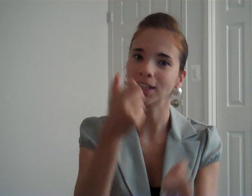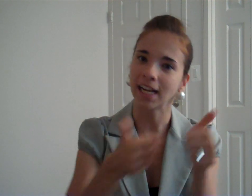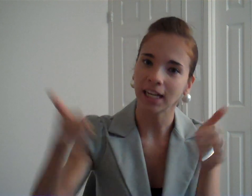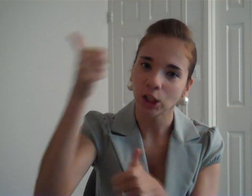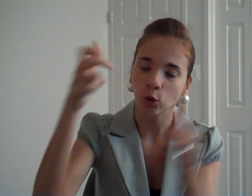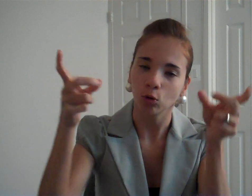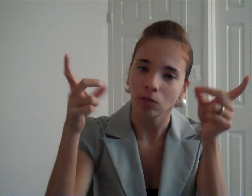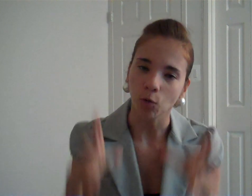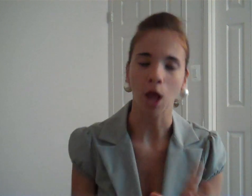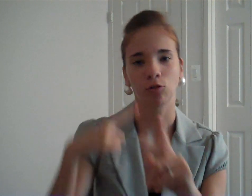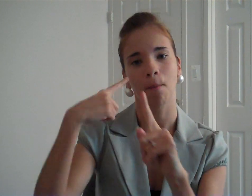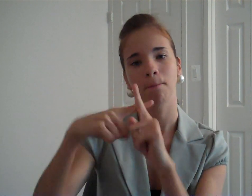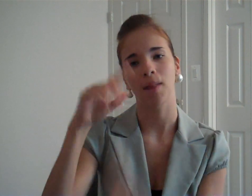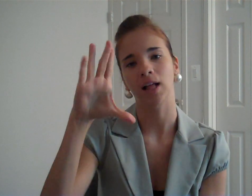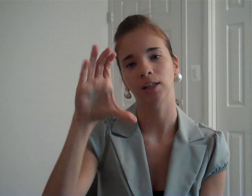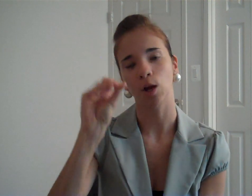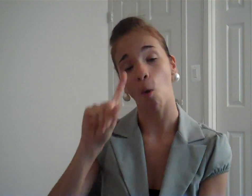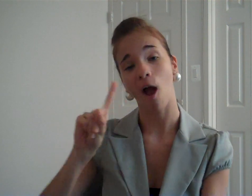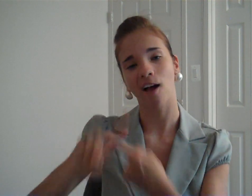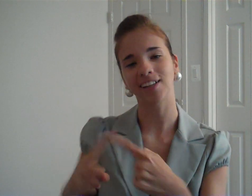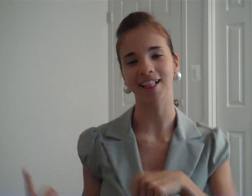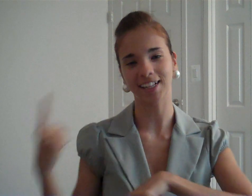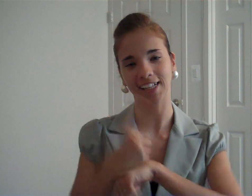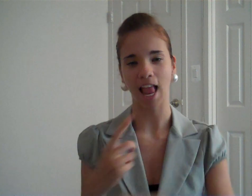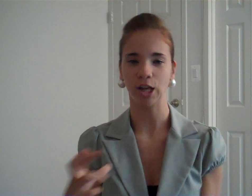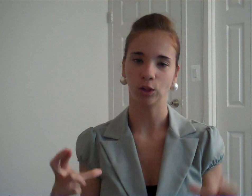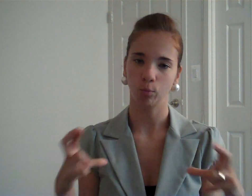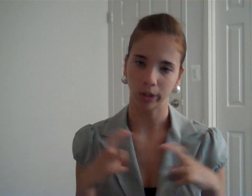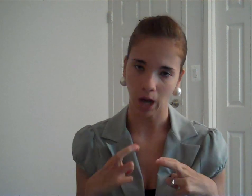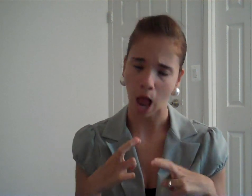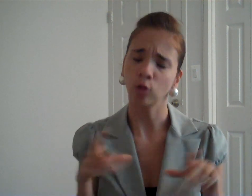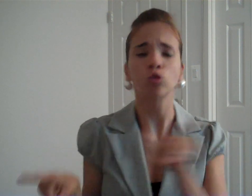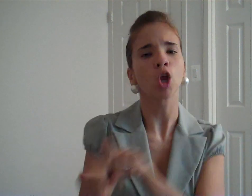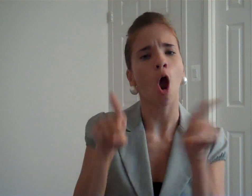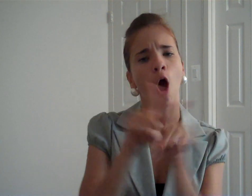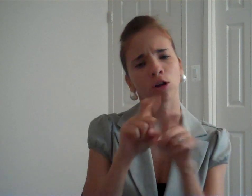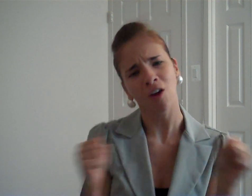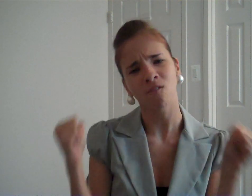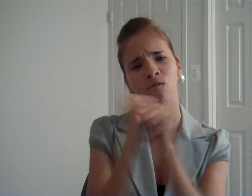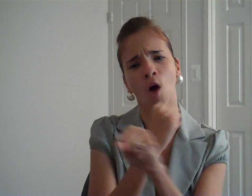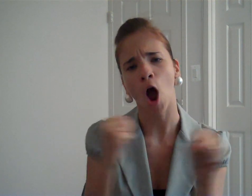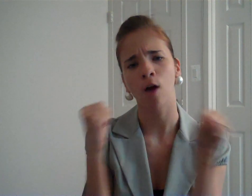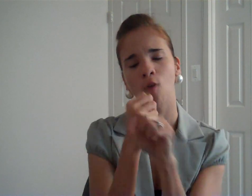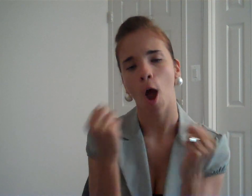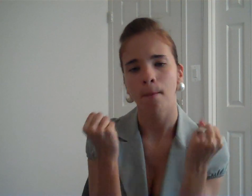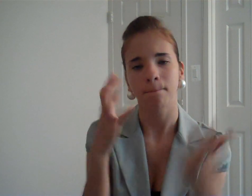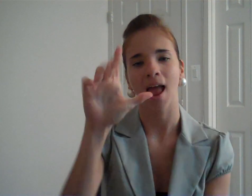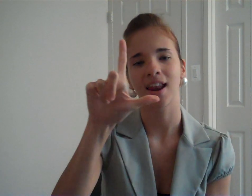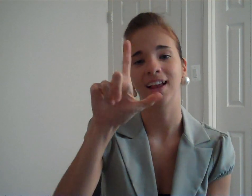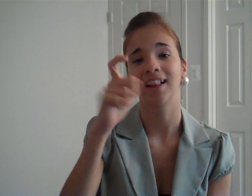Marcella was the executive director then CEO until the day she retired. Moreover, she fought many